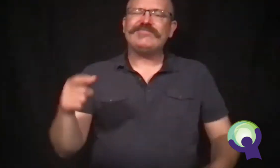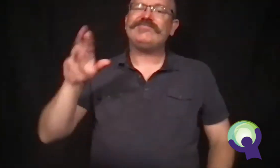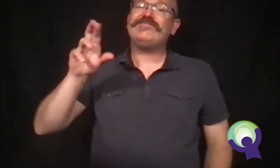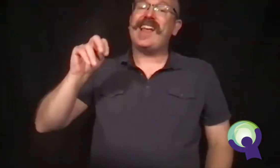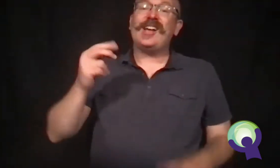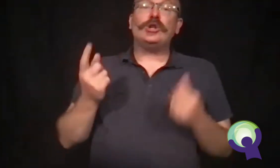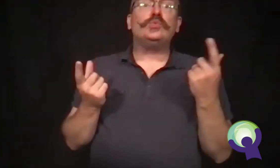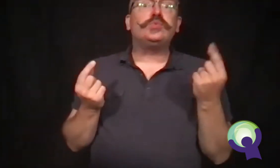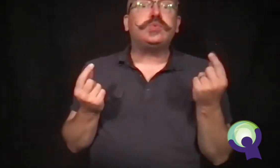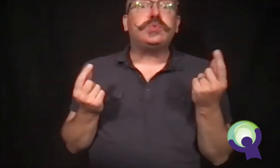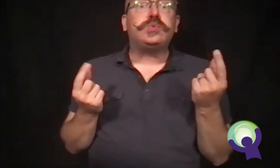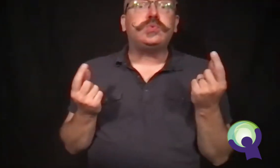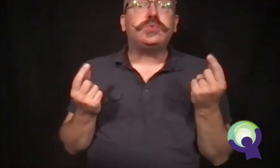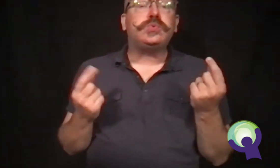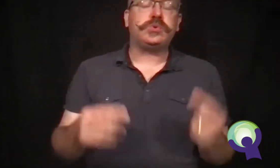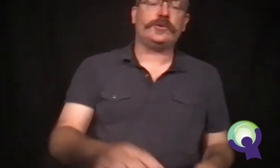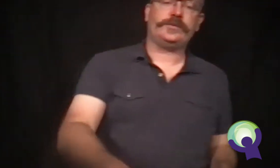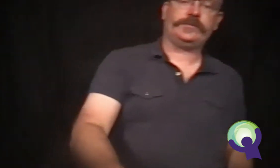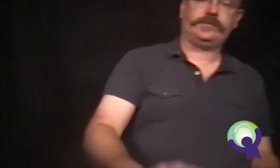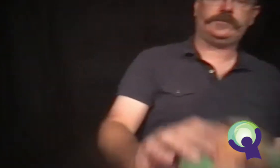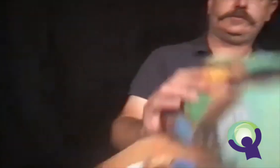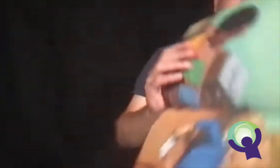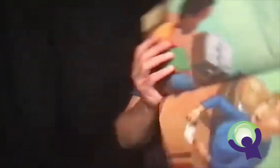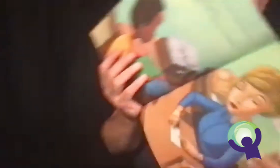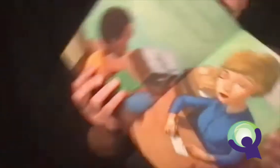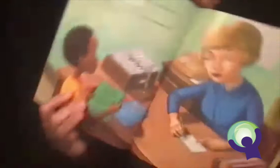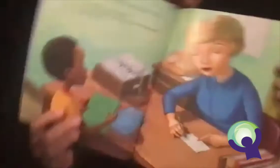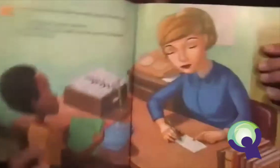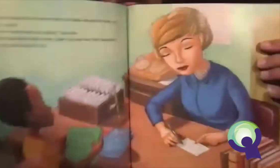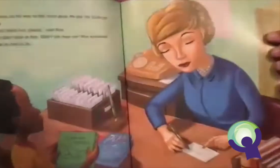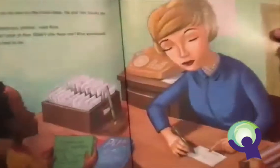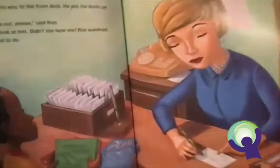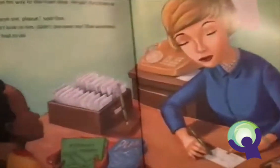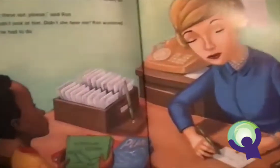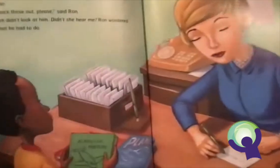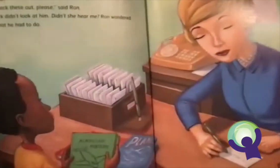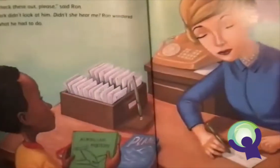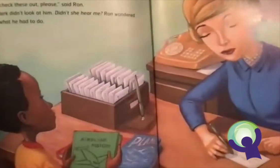Didn't she hear me? Ron wondered. Ron knew what he had to do.